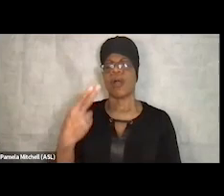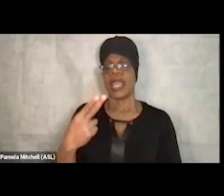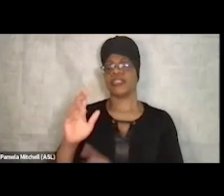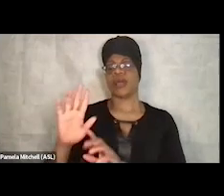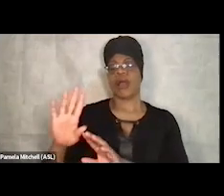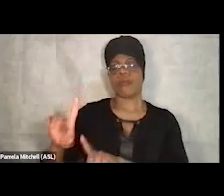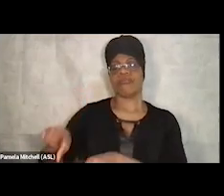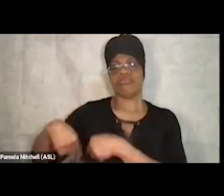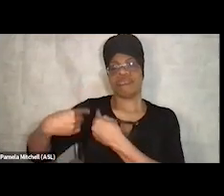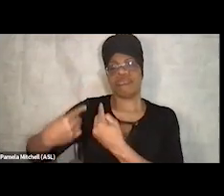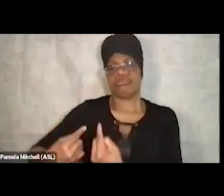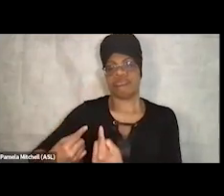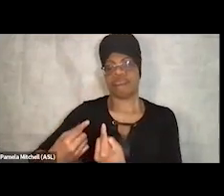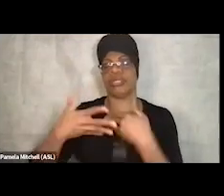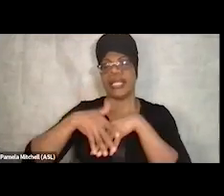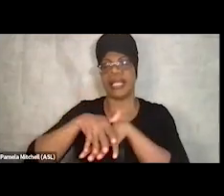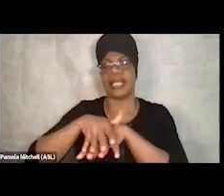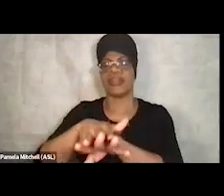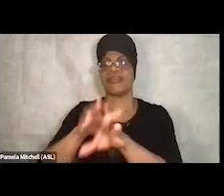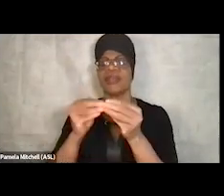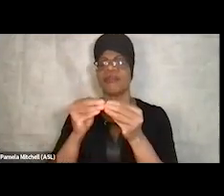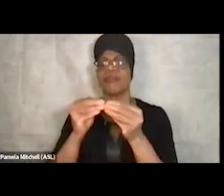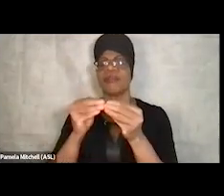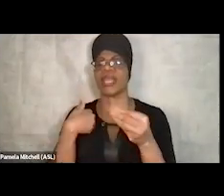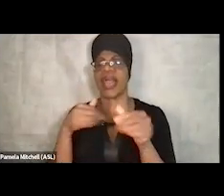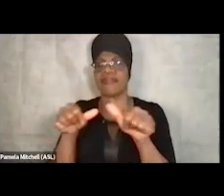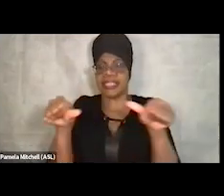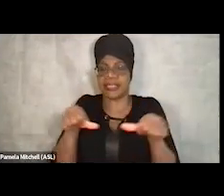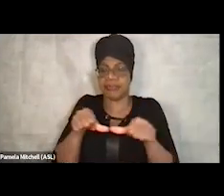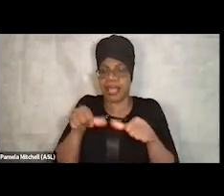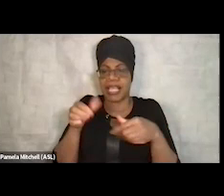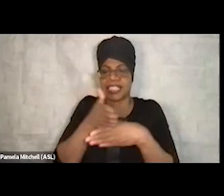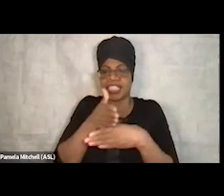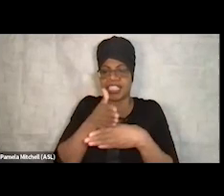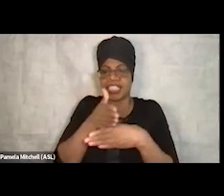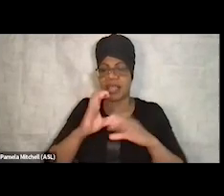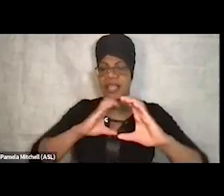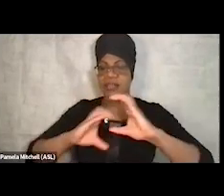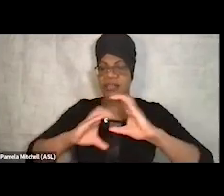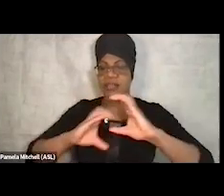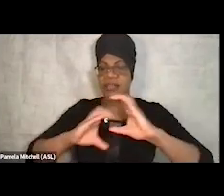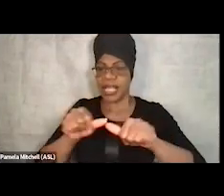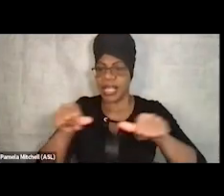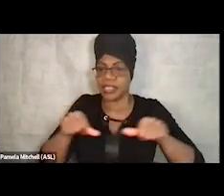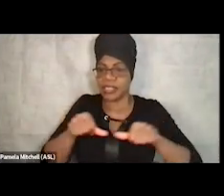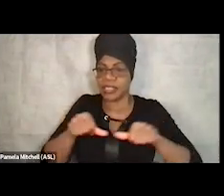and we had this shared space and shared communication, we needed to be able to respond more to the other teams,